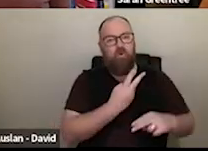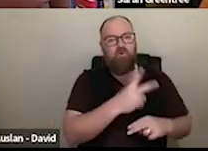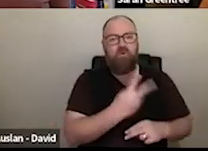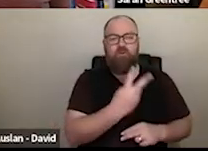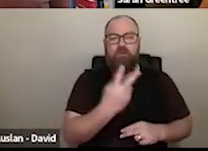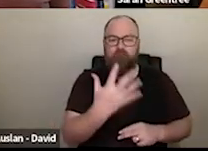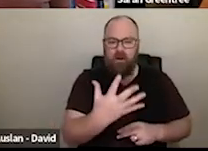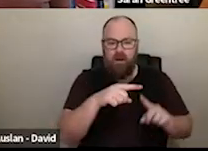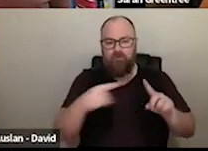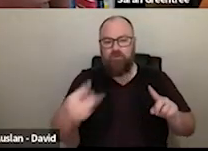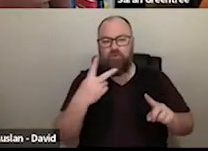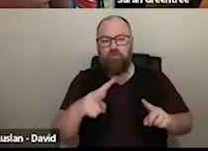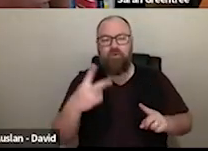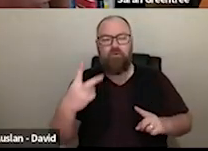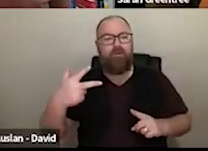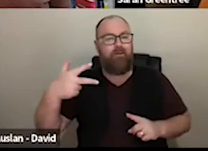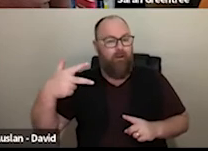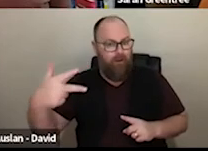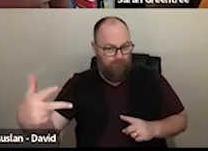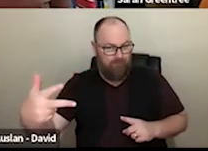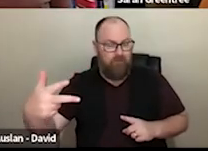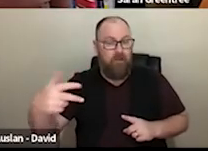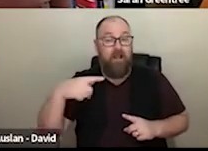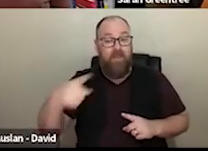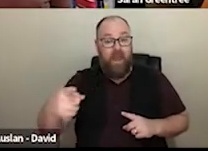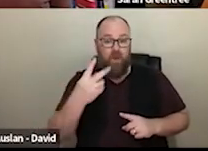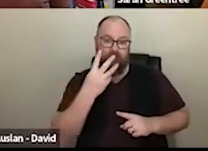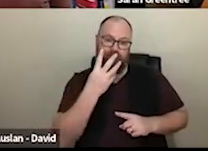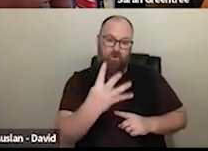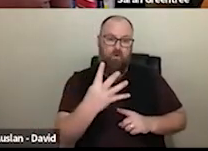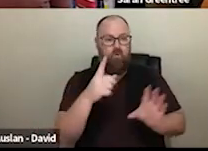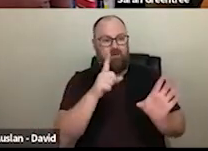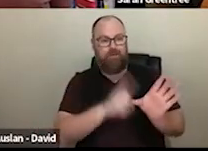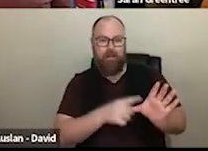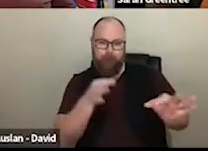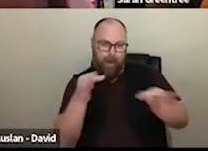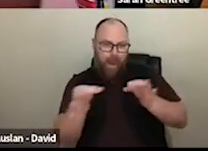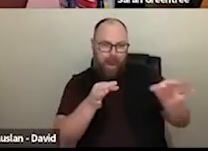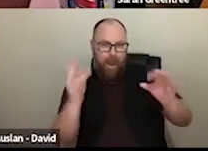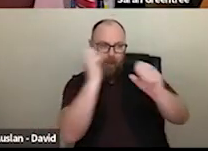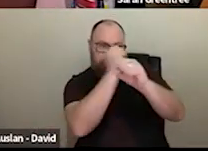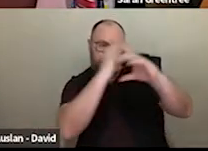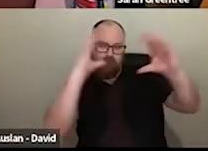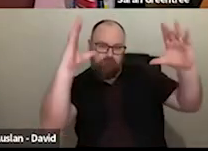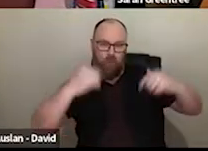And I think when we talk about that notion of a 4 year vision or a 4 year, artistic vision, if you like, we're really looking at. period. When we talk about the